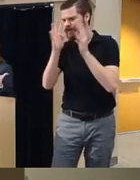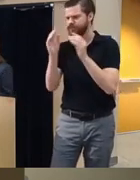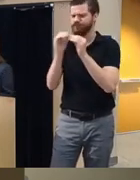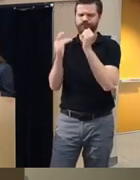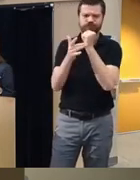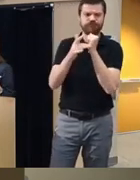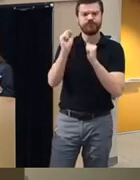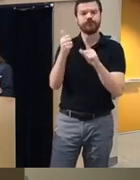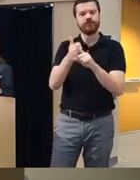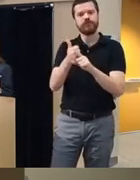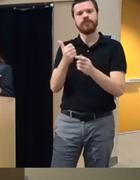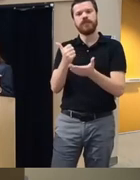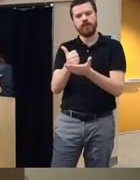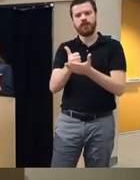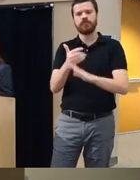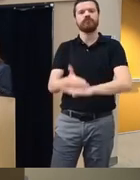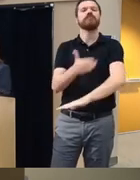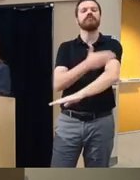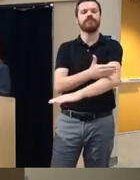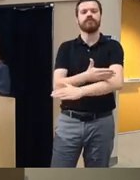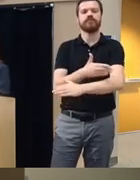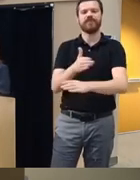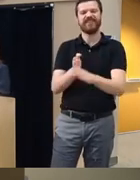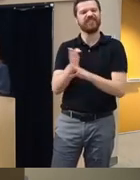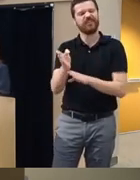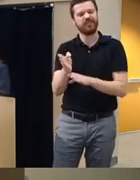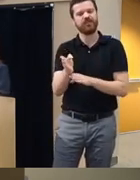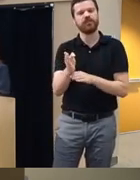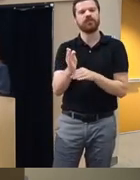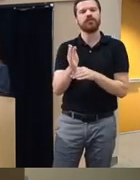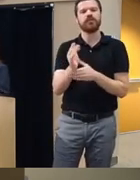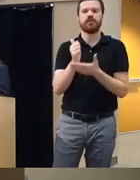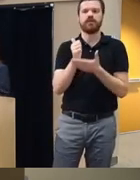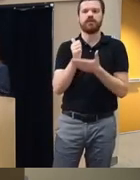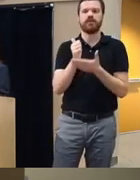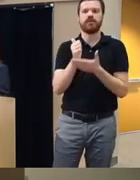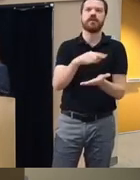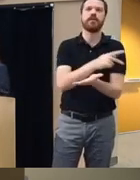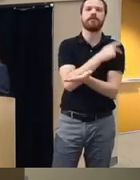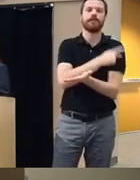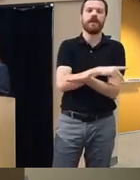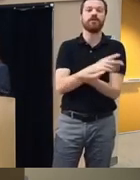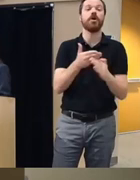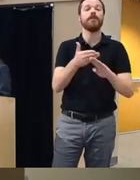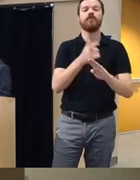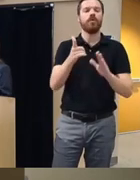of progress the field and help patients um help them before they decompensate so if we have some